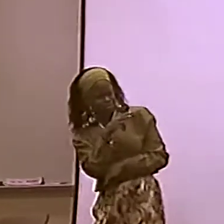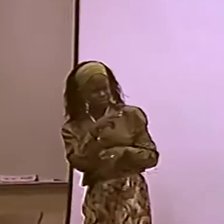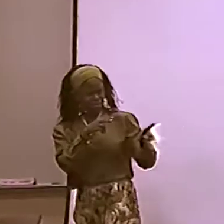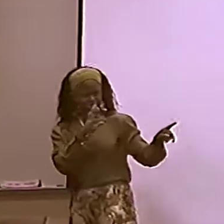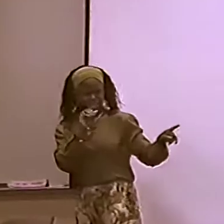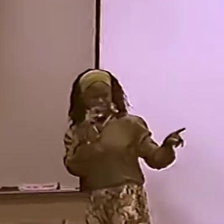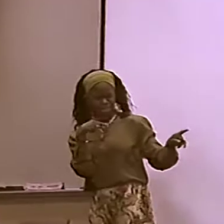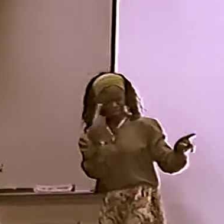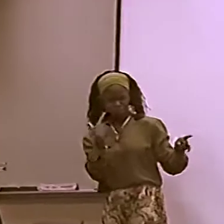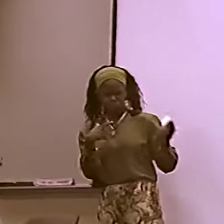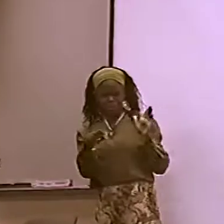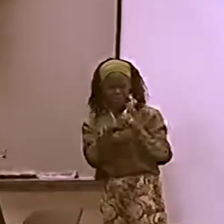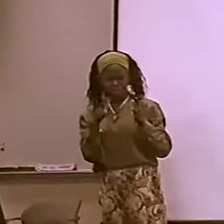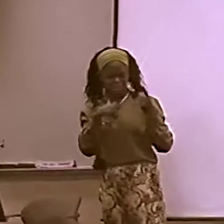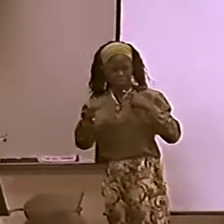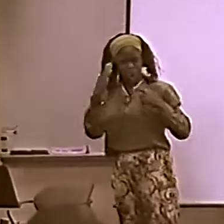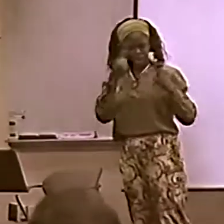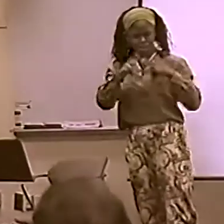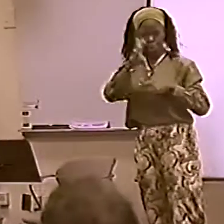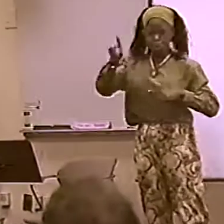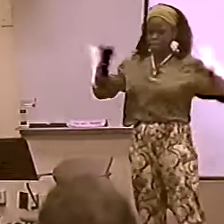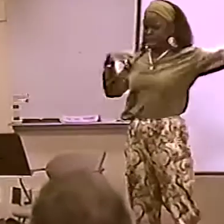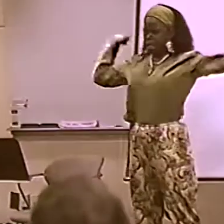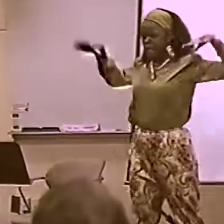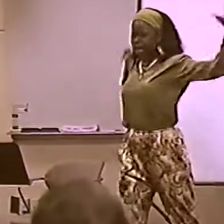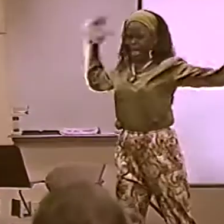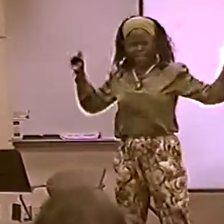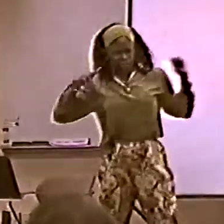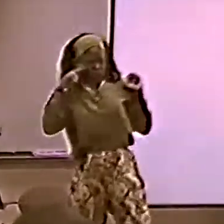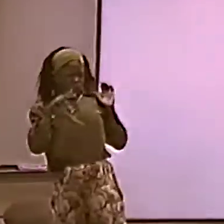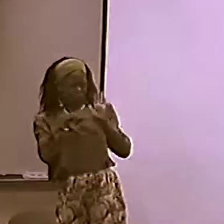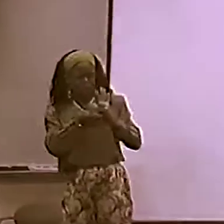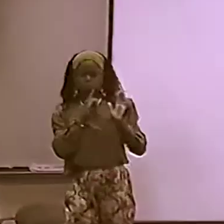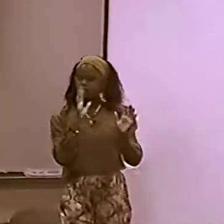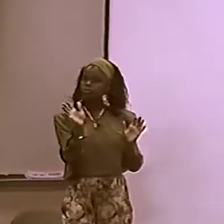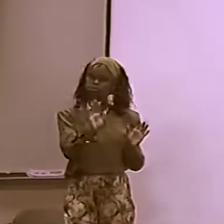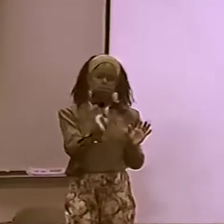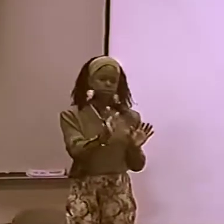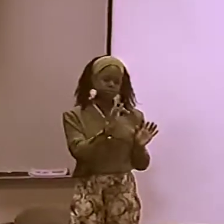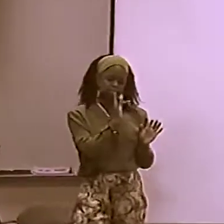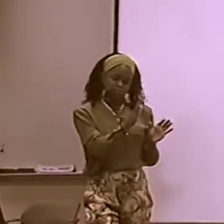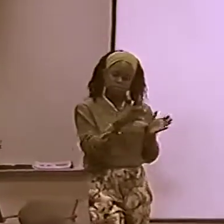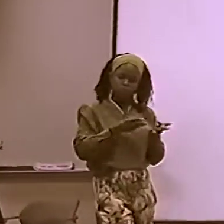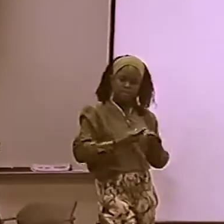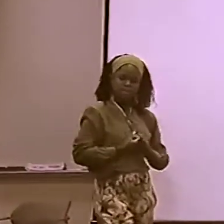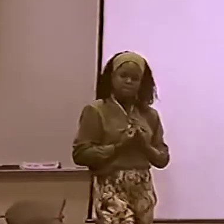AND THEN IN A ... WAY,